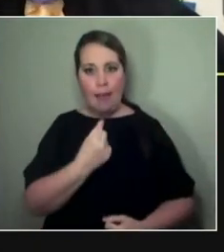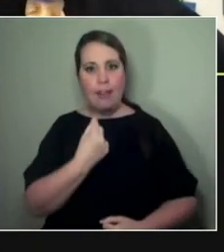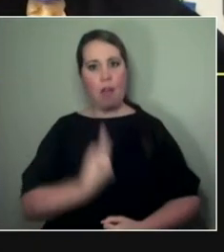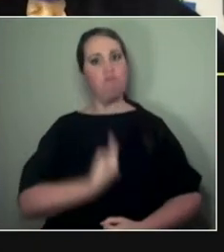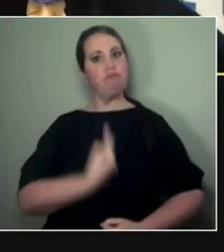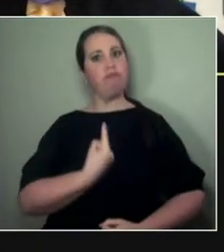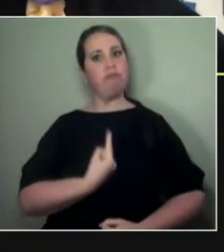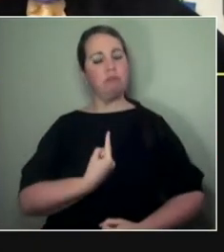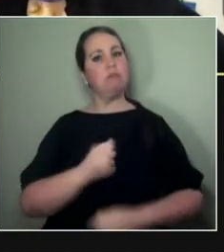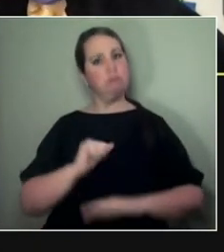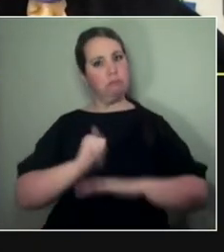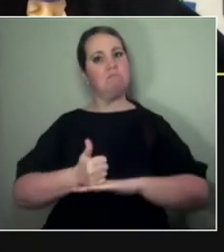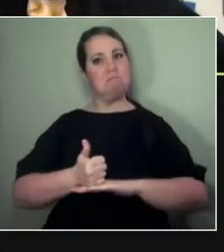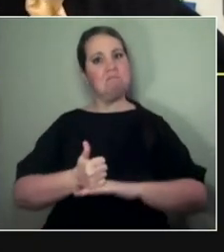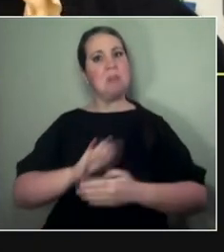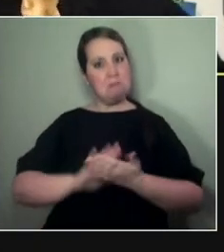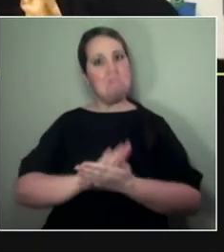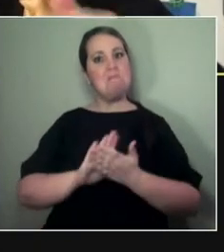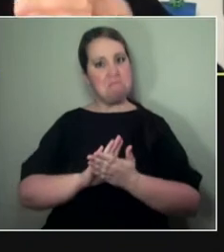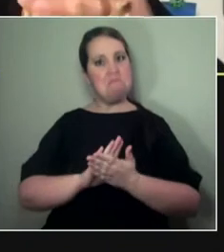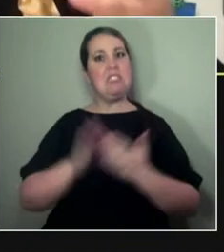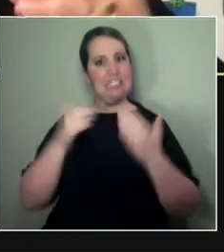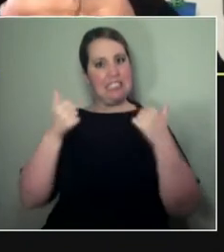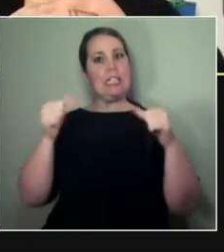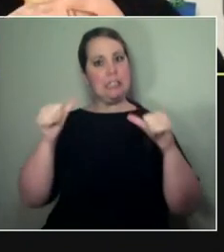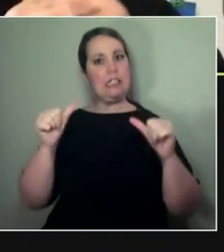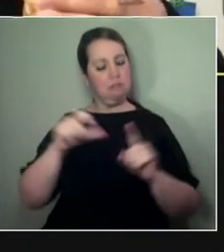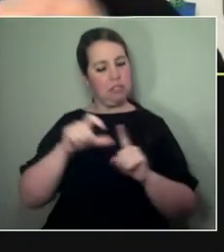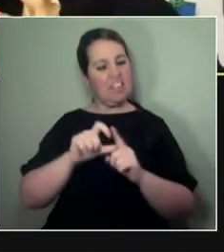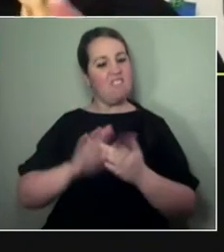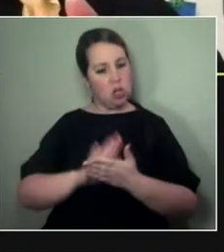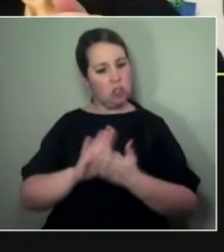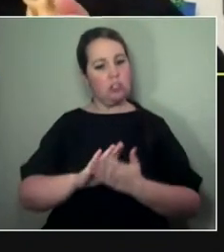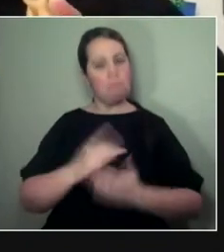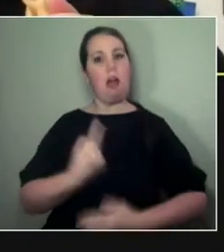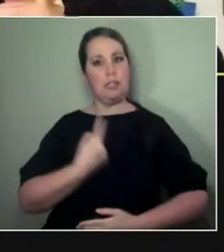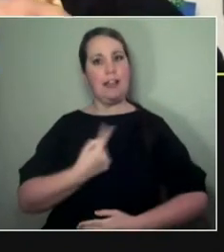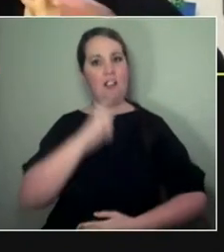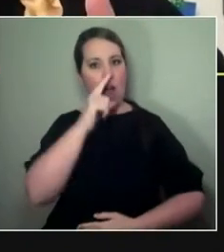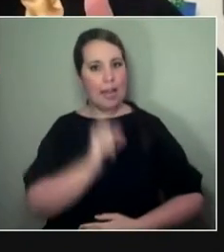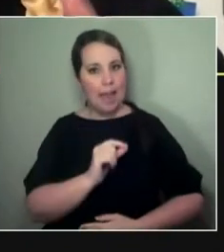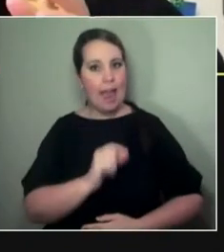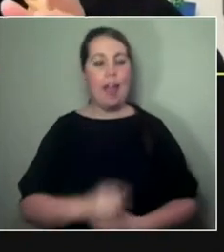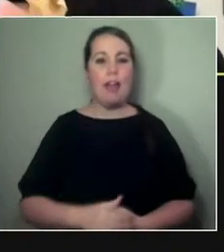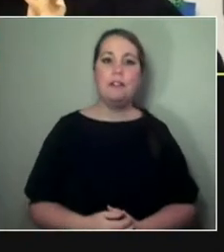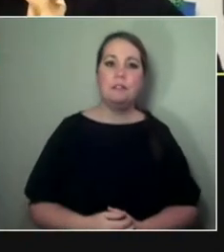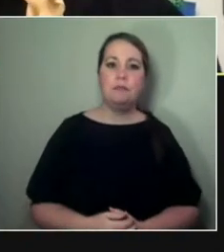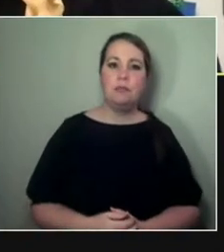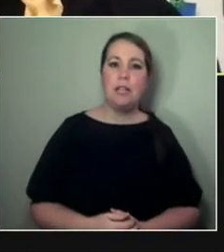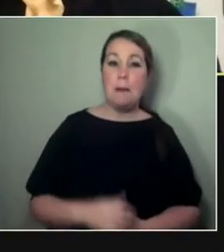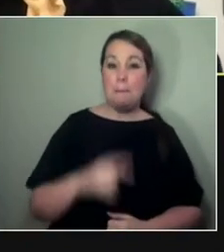I don't think that we have these dialogues at all, really. We might have them on a peer-to-peer basis —